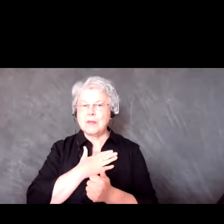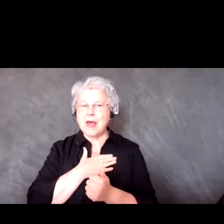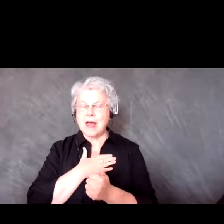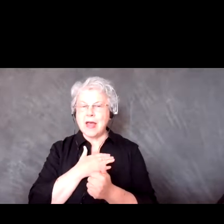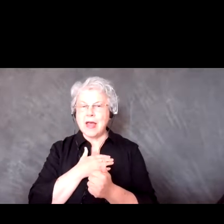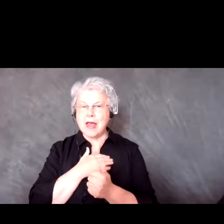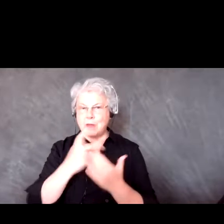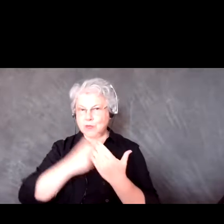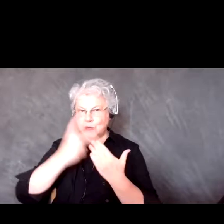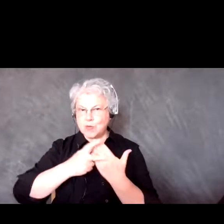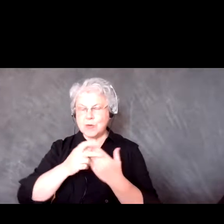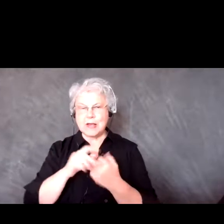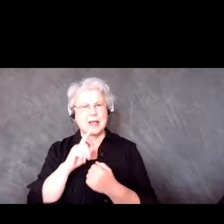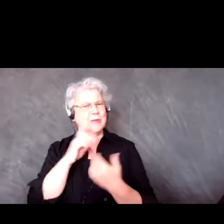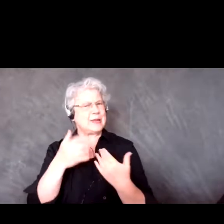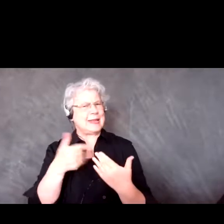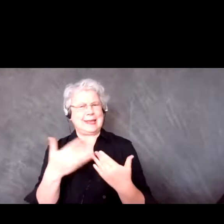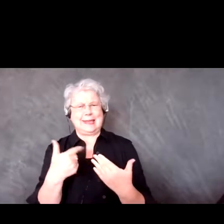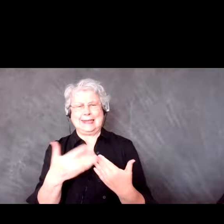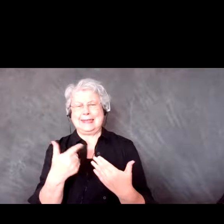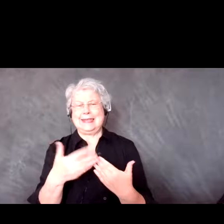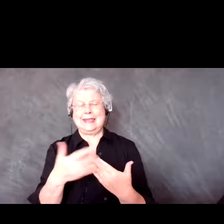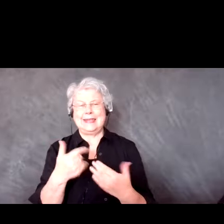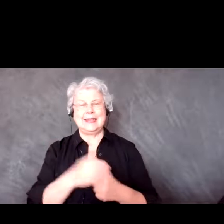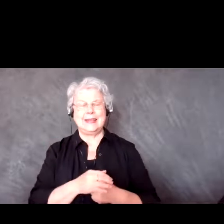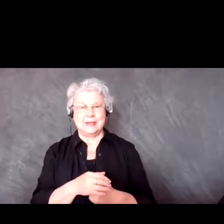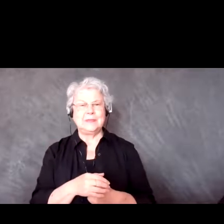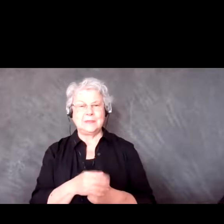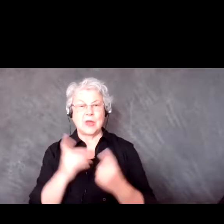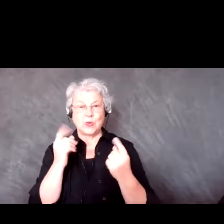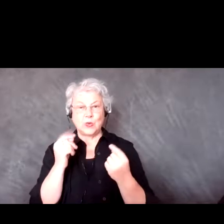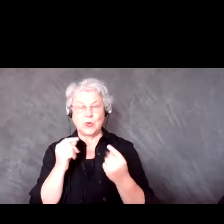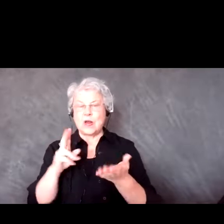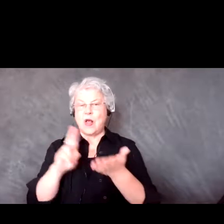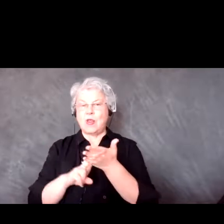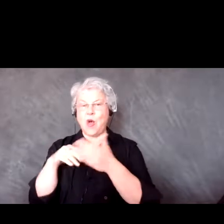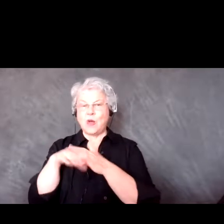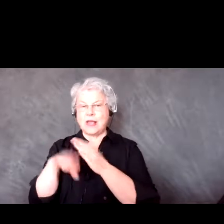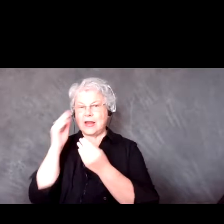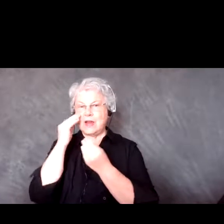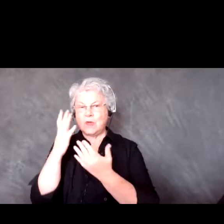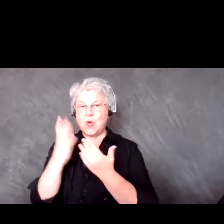and it is super easy, it is just getting the login information of whatever community page